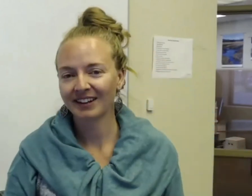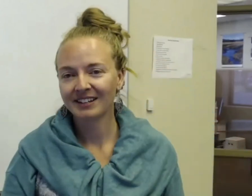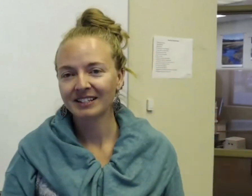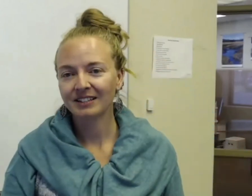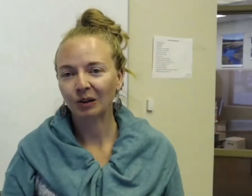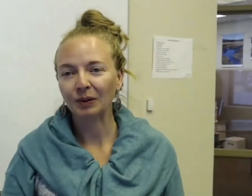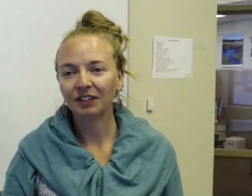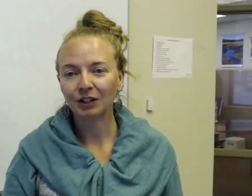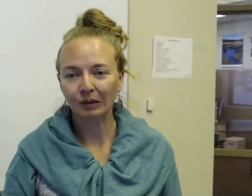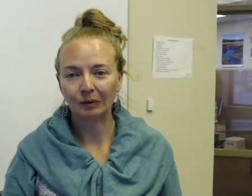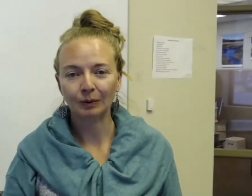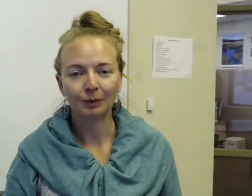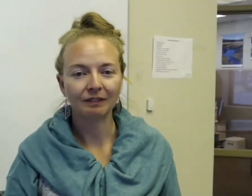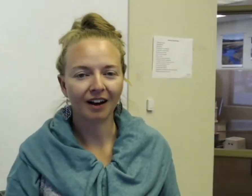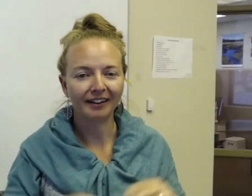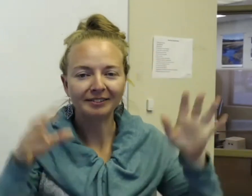So to review what we've done.